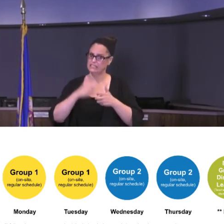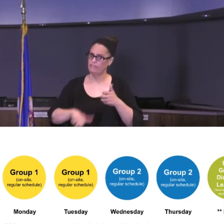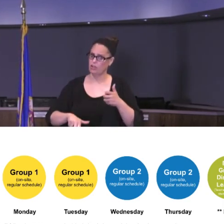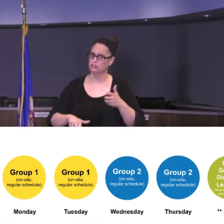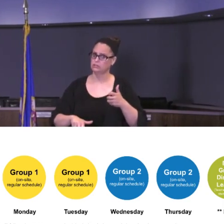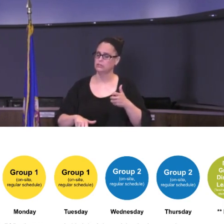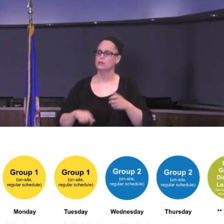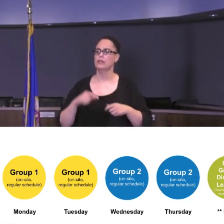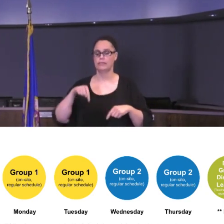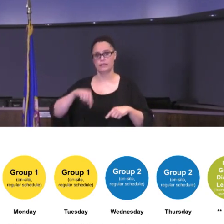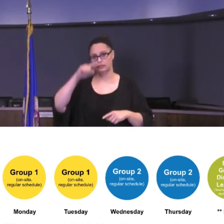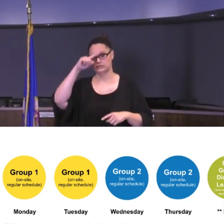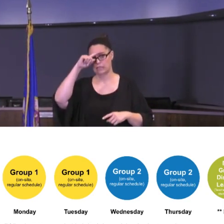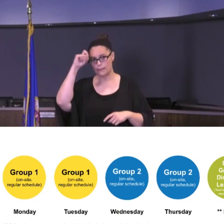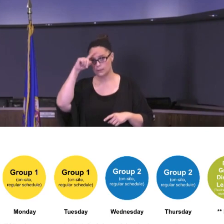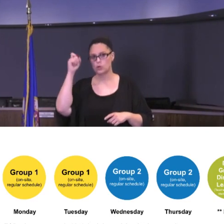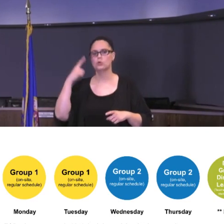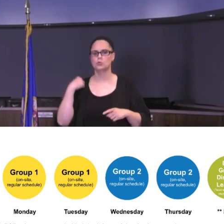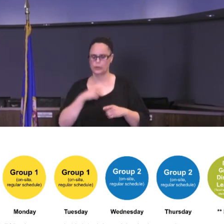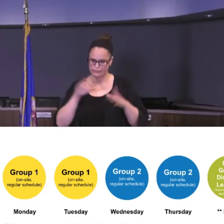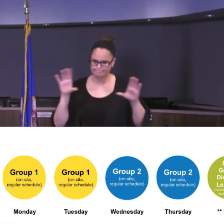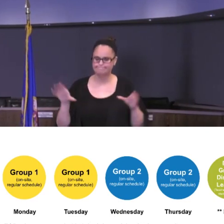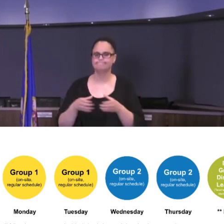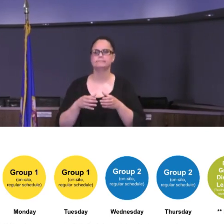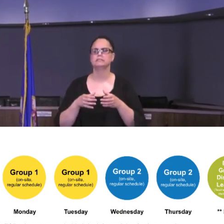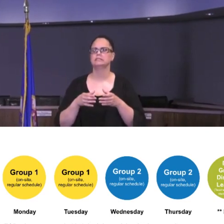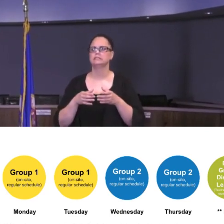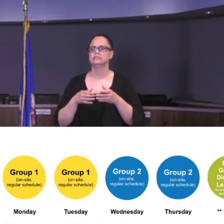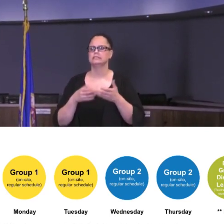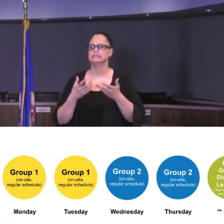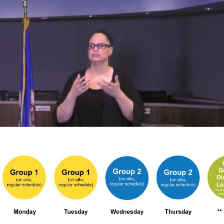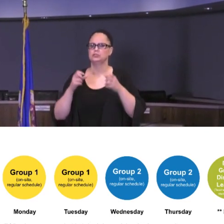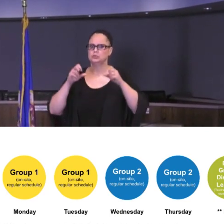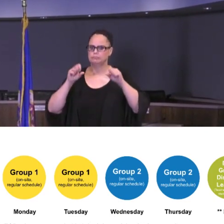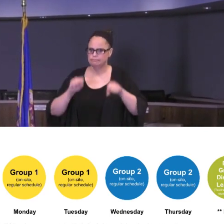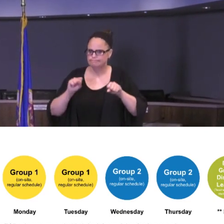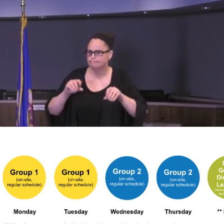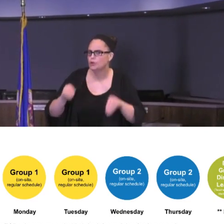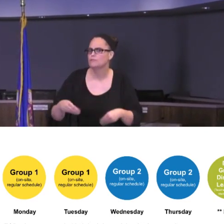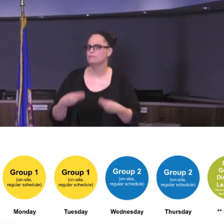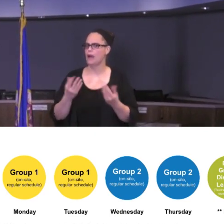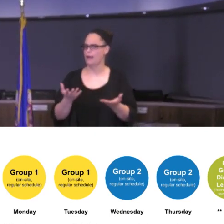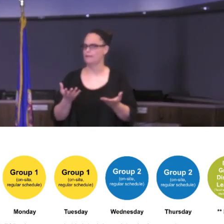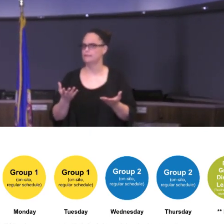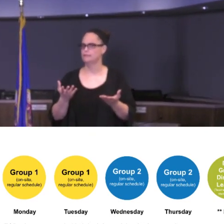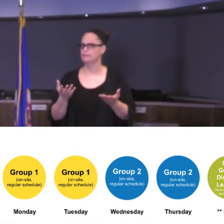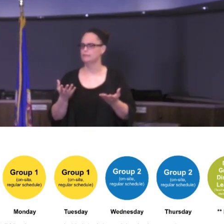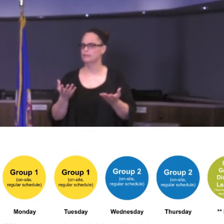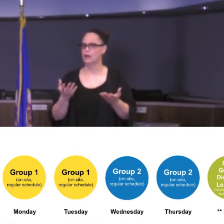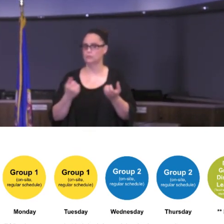we were able to come together as a district, we were able to provide support, not that we didn't provide support in this